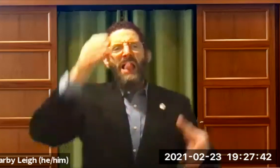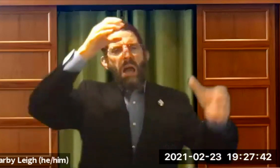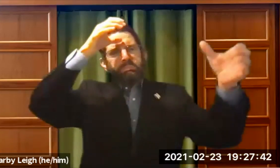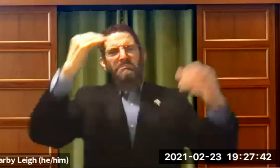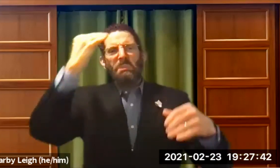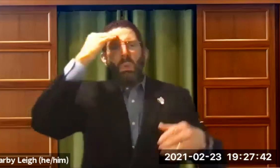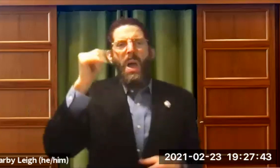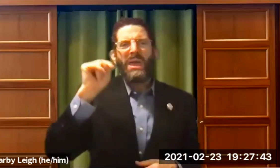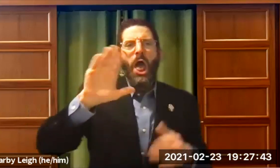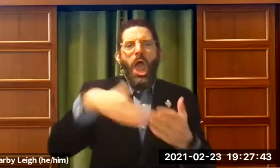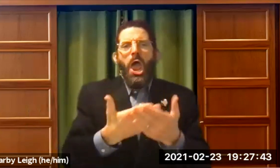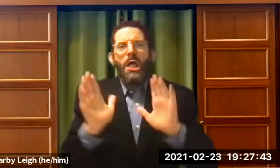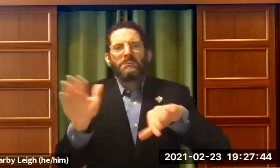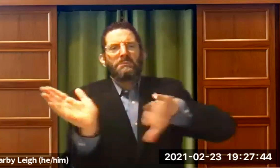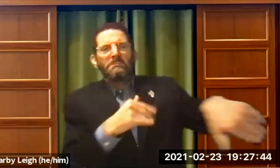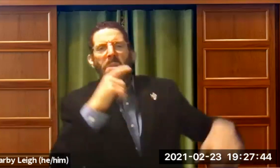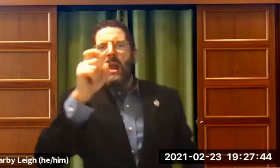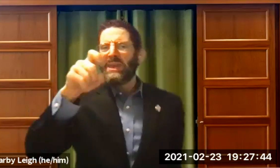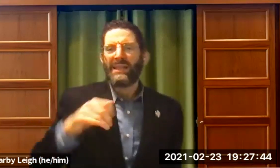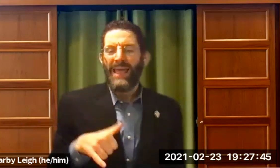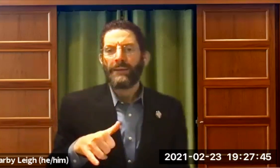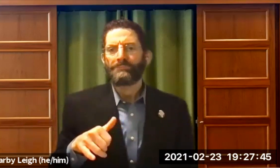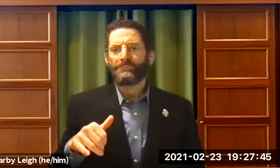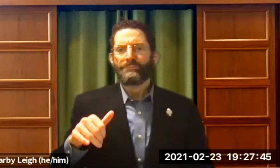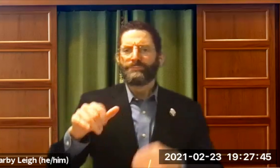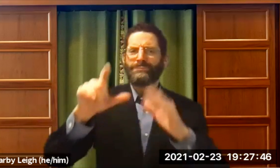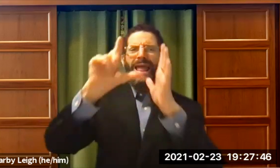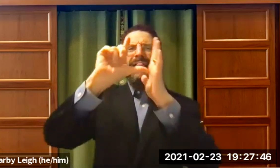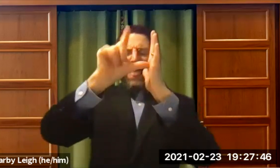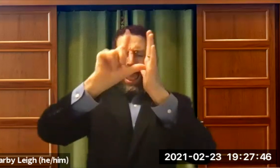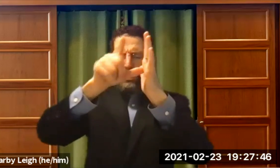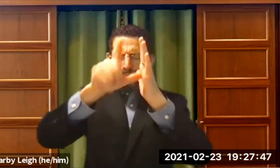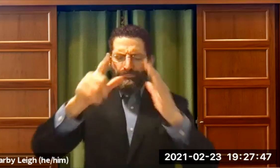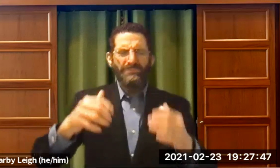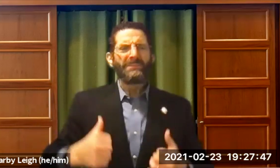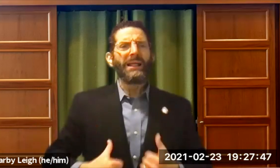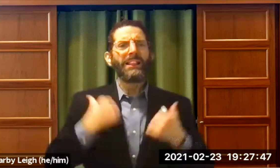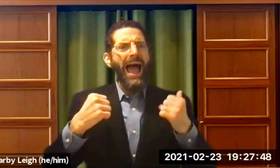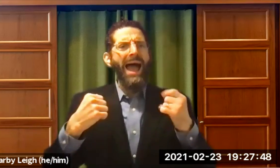I didn't study my own religion. I thought I already knew it all and didn't need to study it, actually.